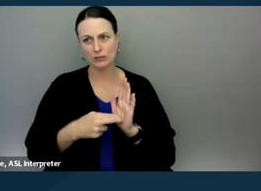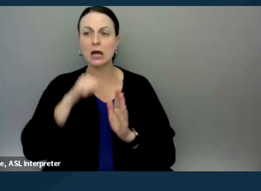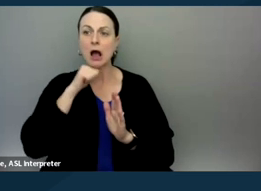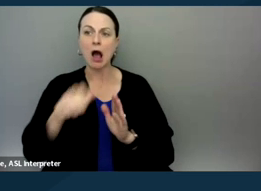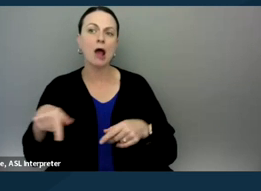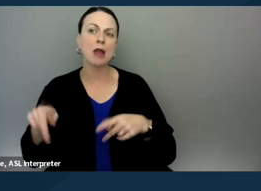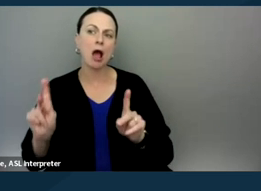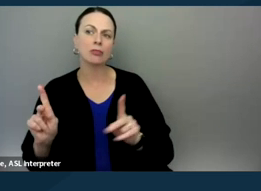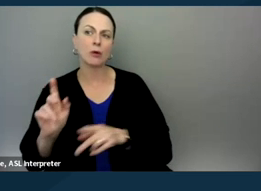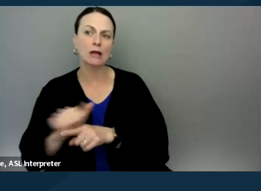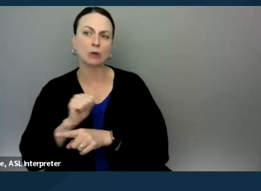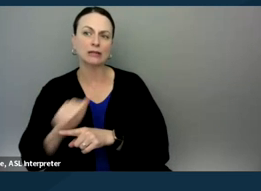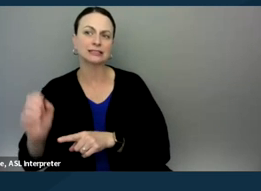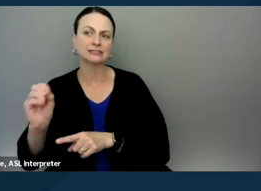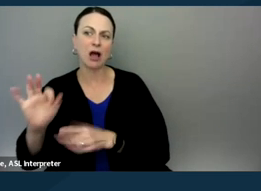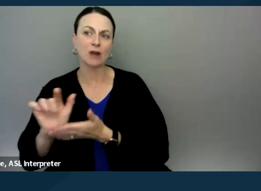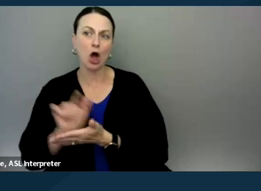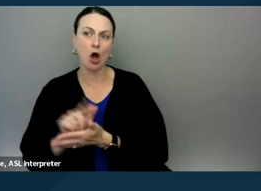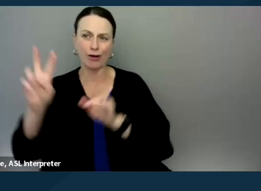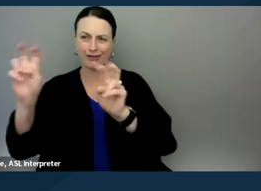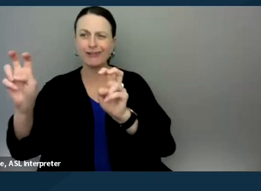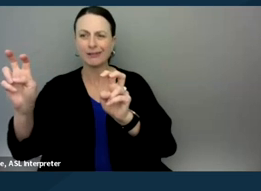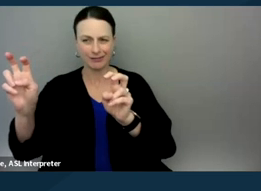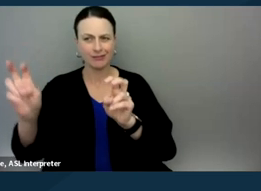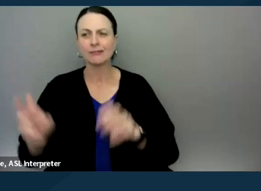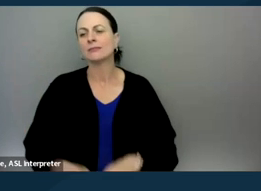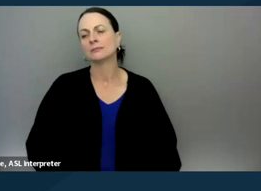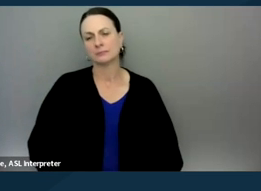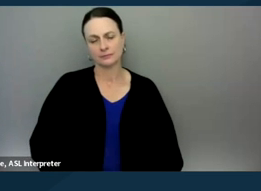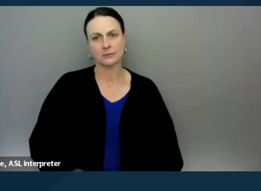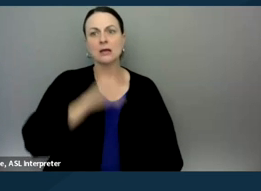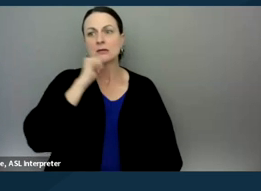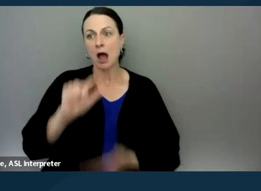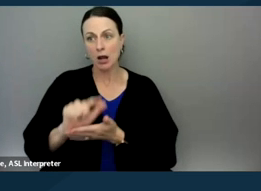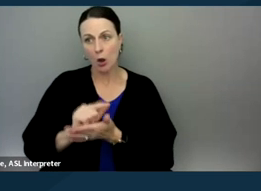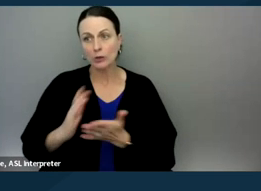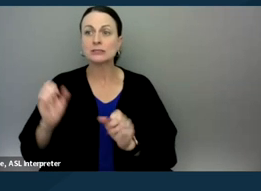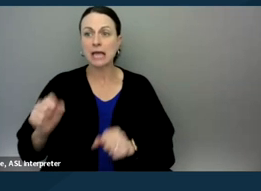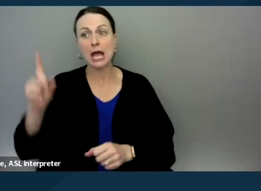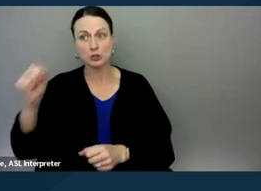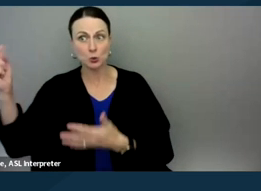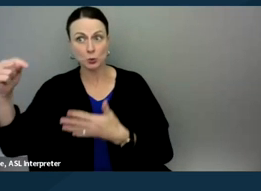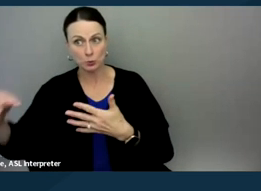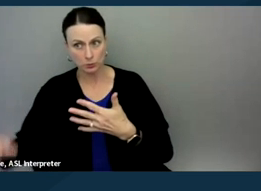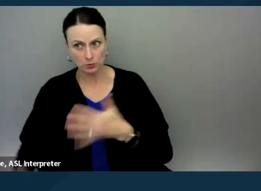of law and you know, what non-lawyers can do around these issues.